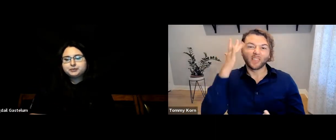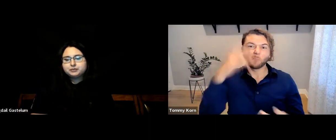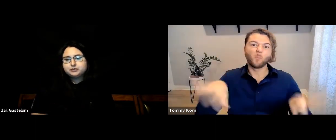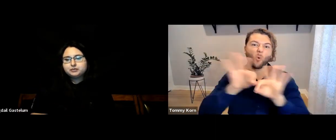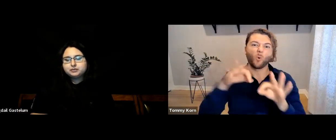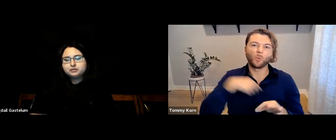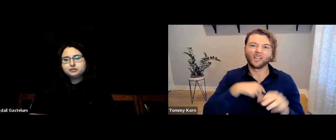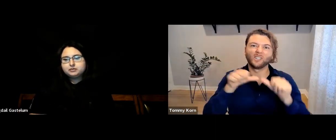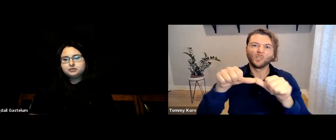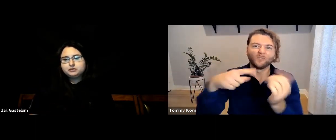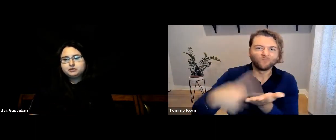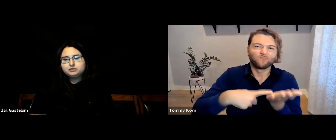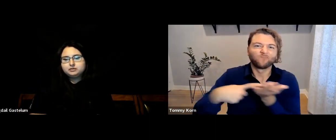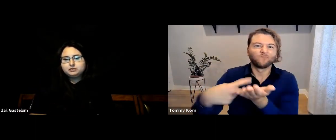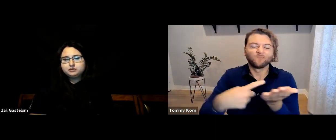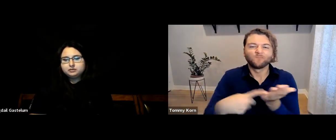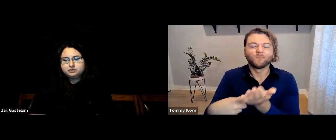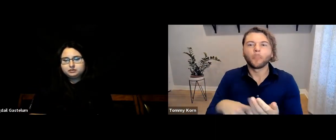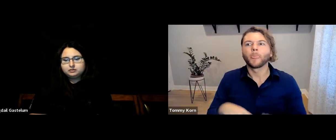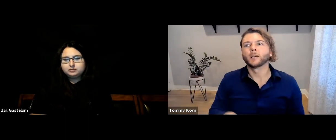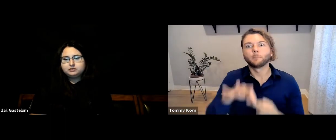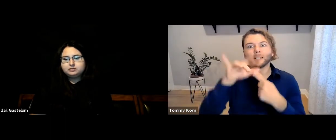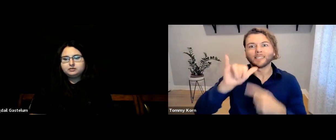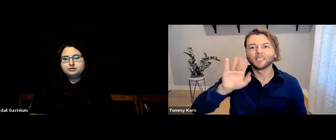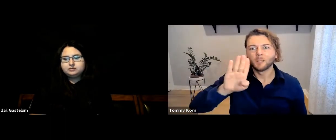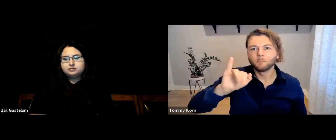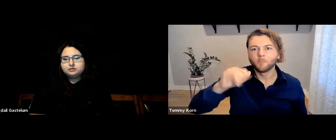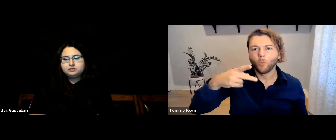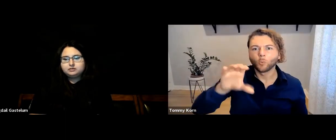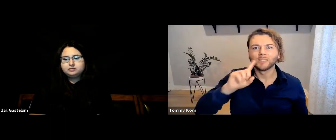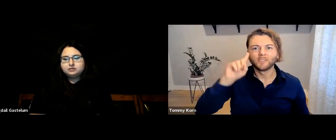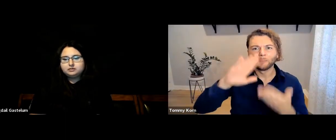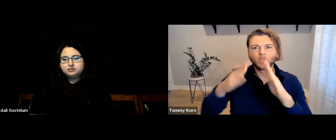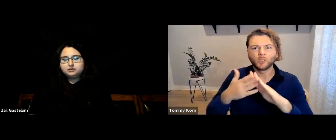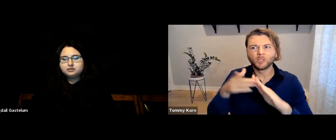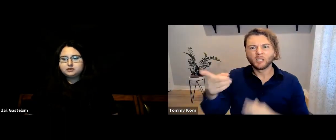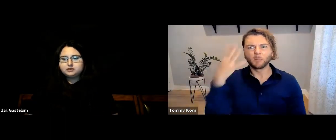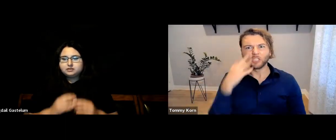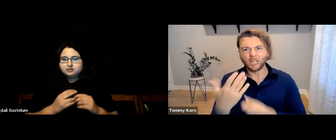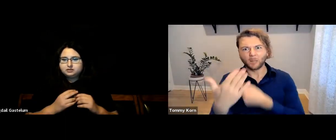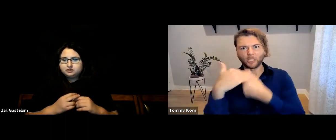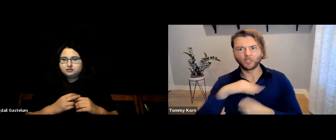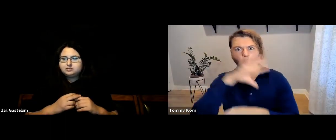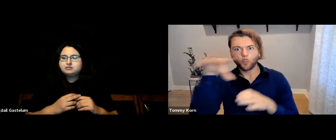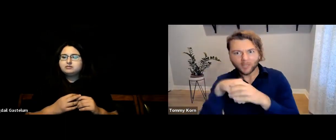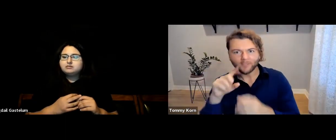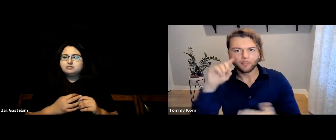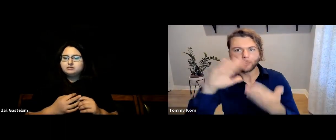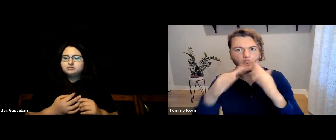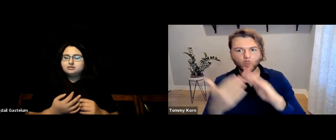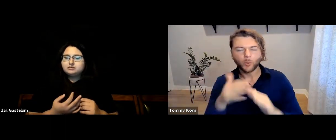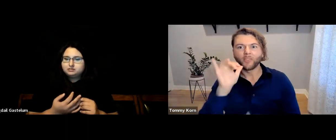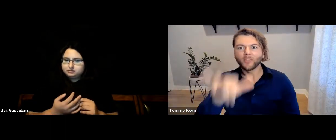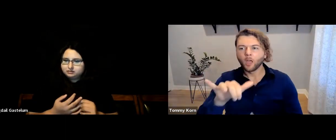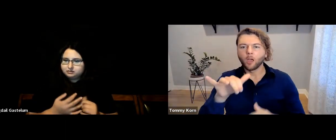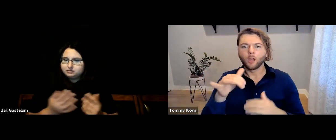So that’s why it’s important to continue the discussion and especially listen to the BIPOC Deaf community and their oppression within our broader Deaf community.